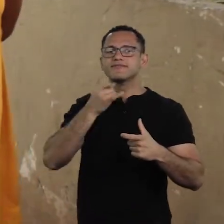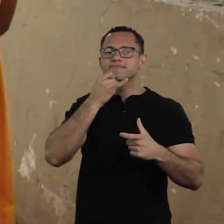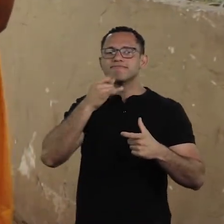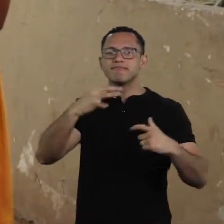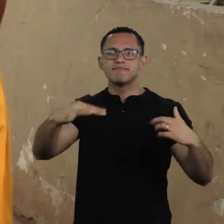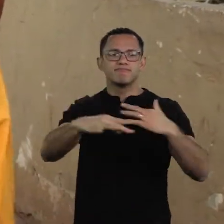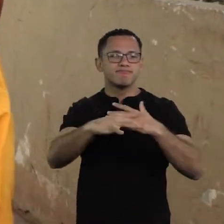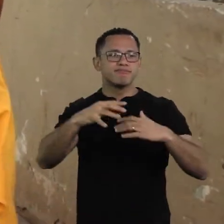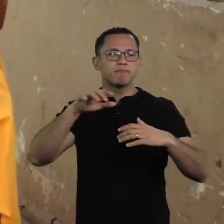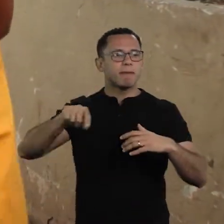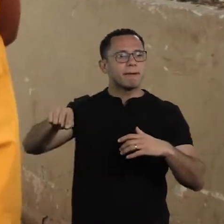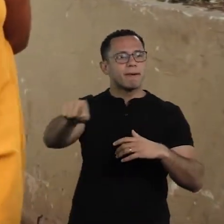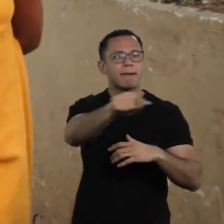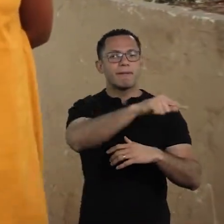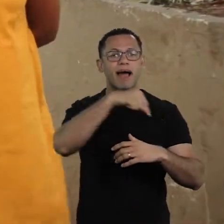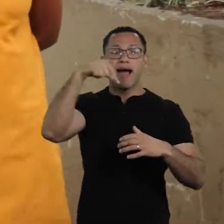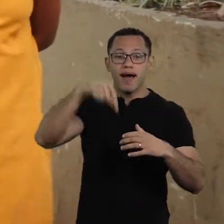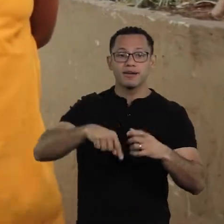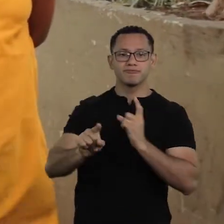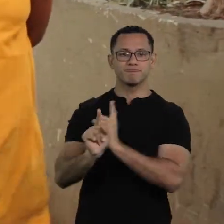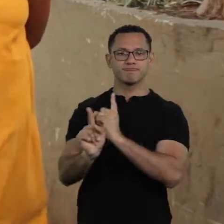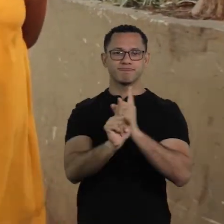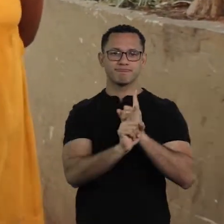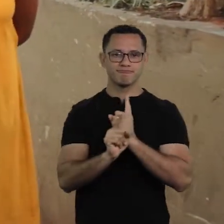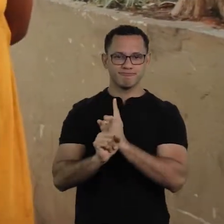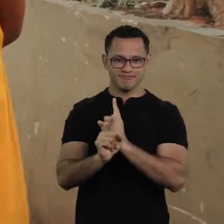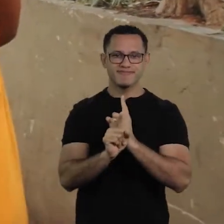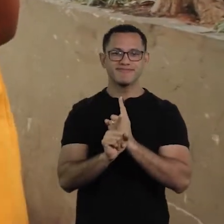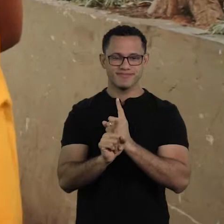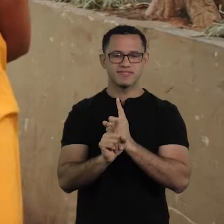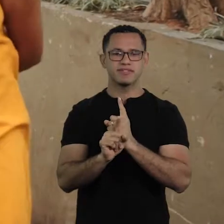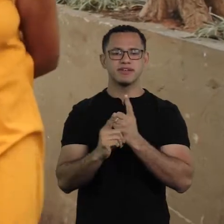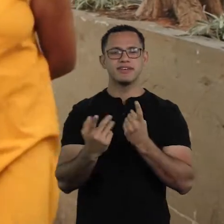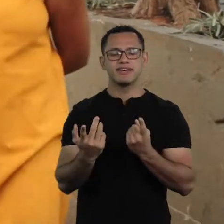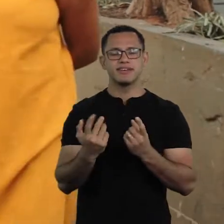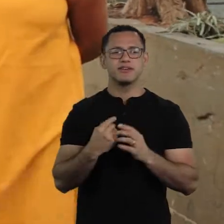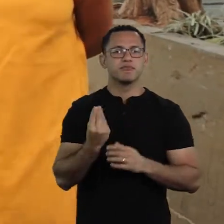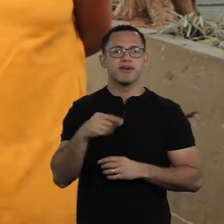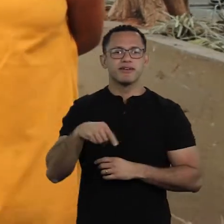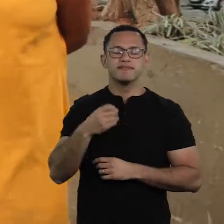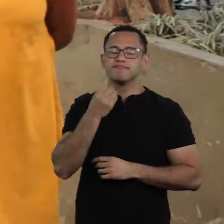where the city finds you, it is impossible to avoid the city and everything it brings, right?